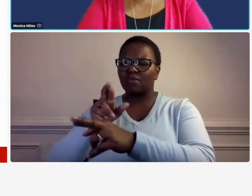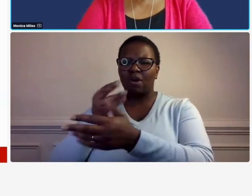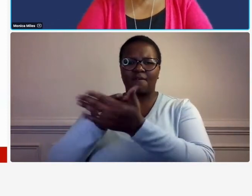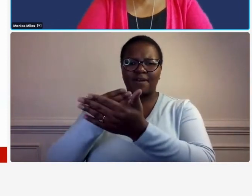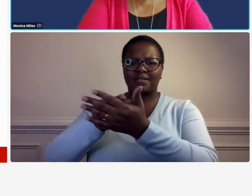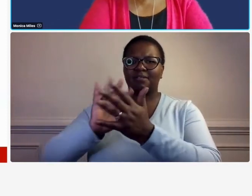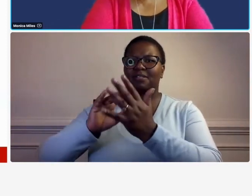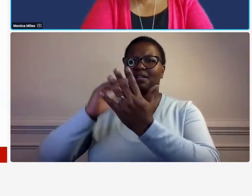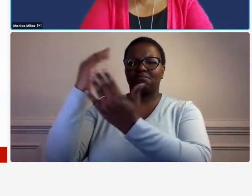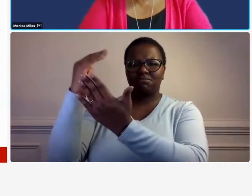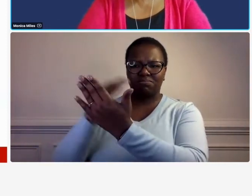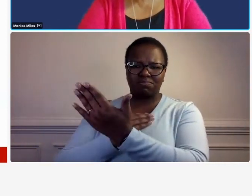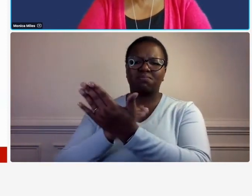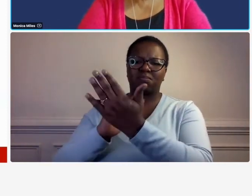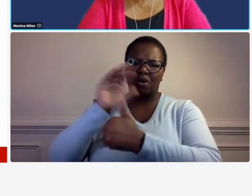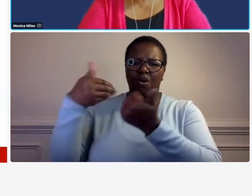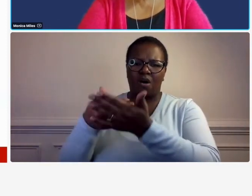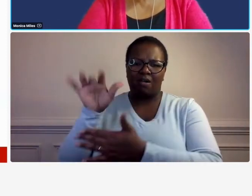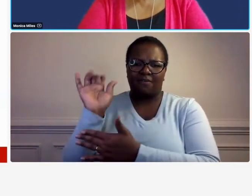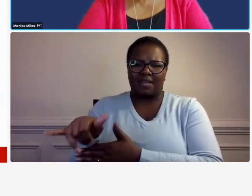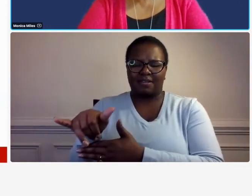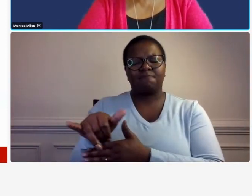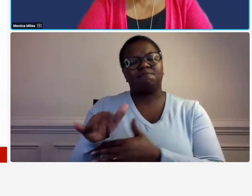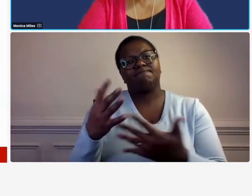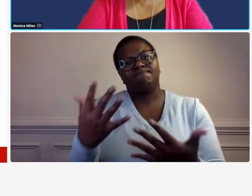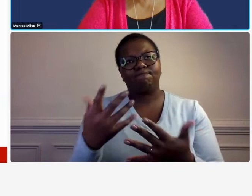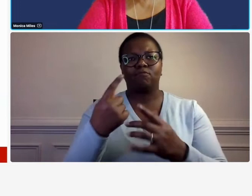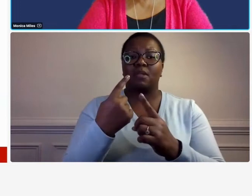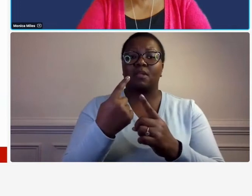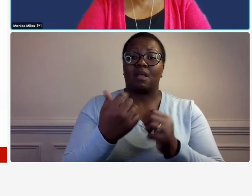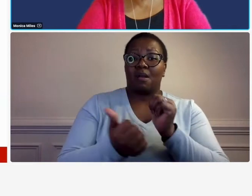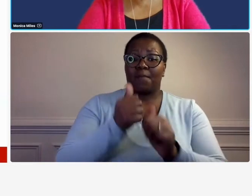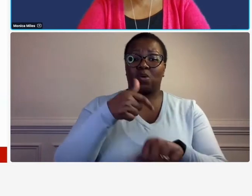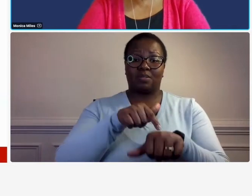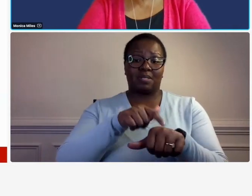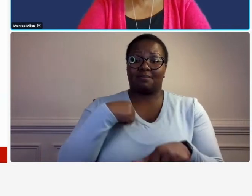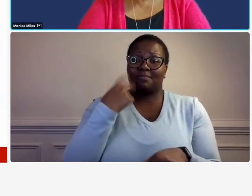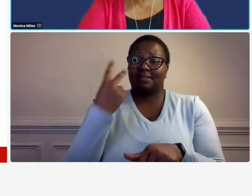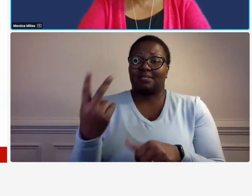so one of the things that i often see and why i say that to have a fully integrated system it